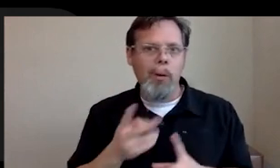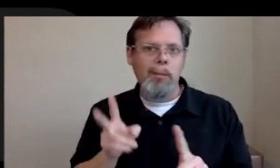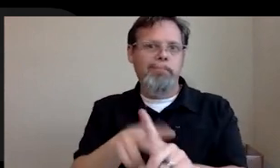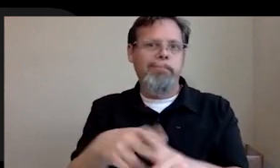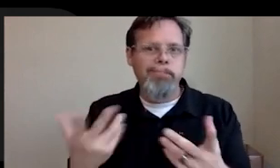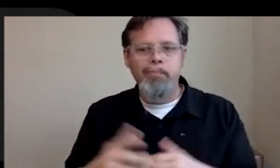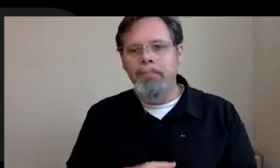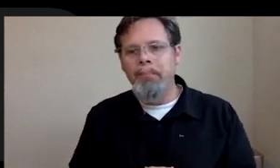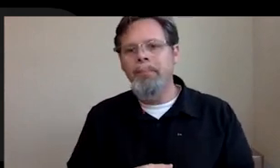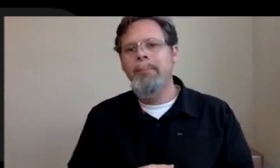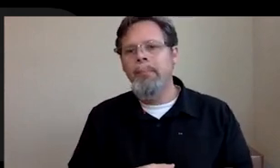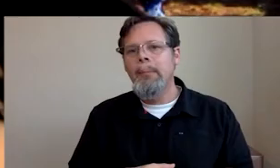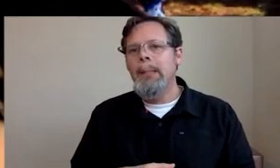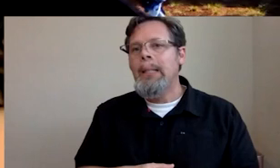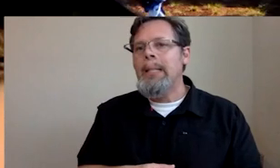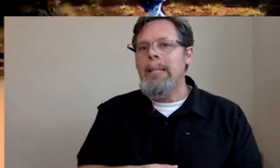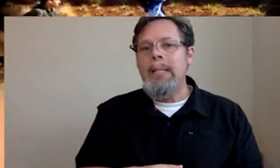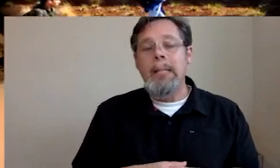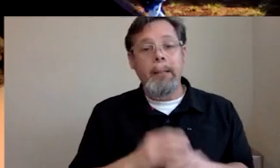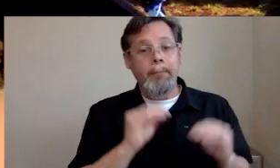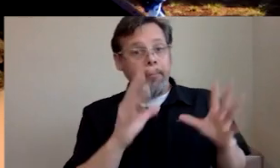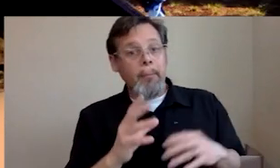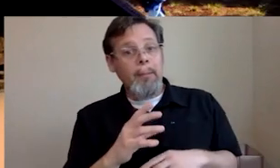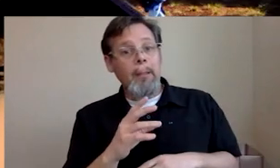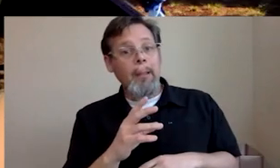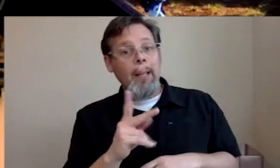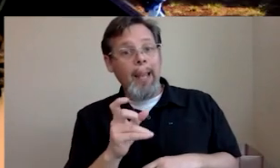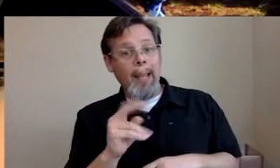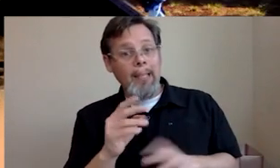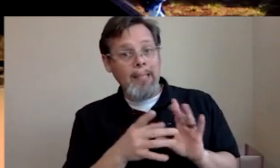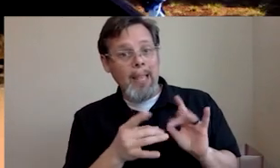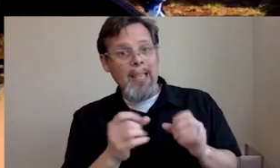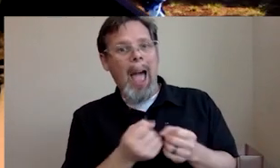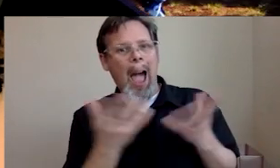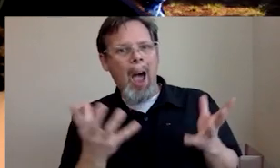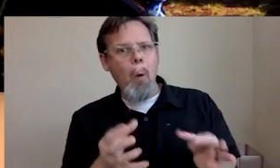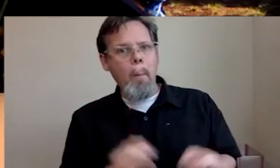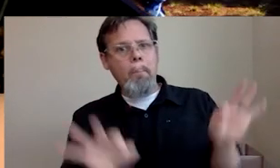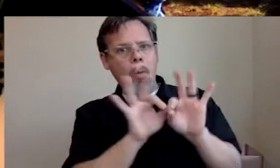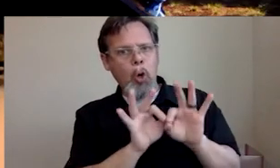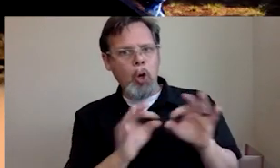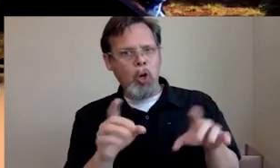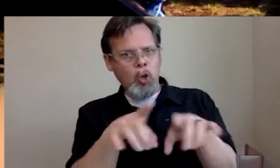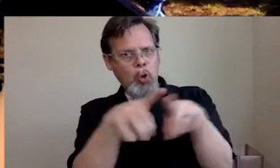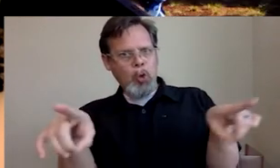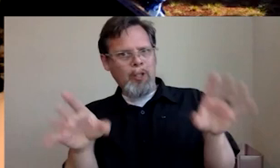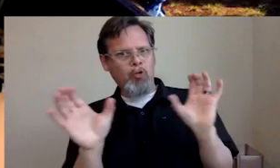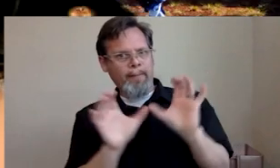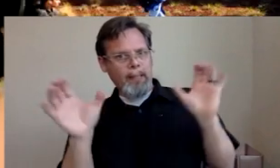OK, let's see. Ken says, how critical are degree certificates and can a person succeed on skill